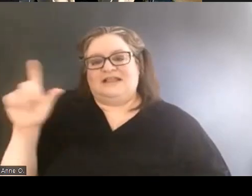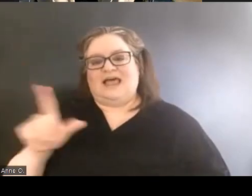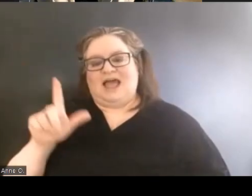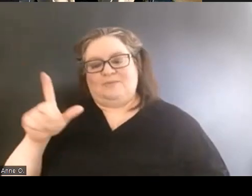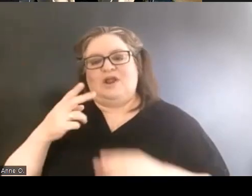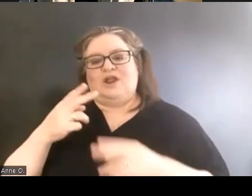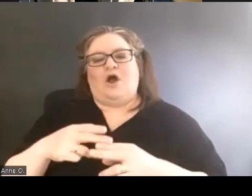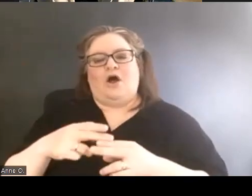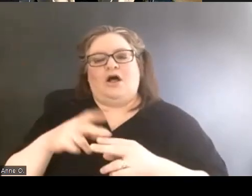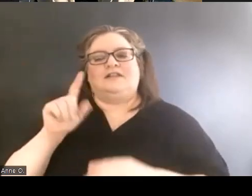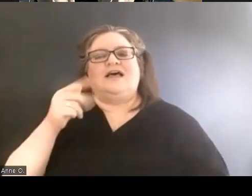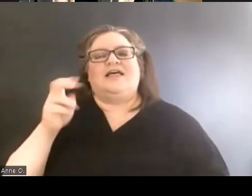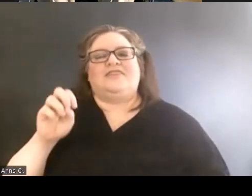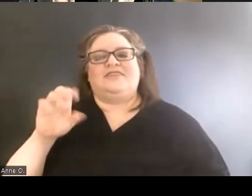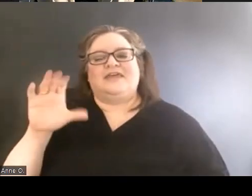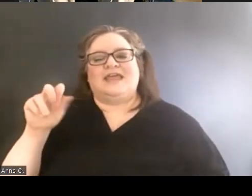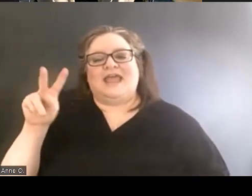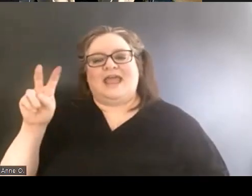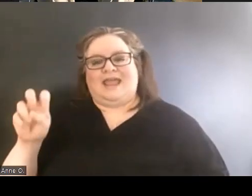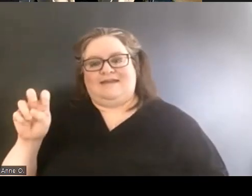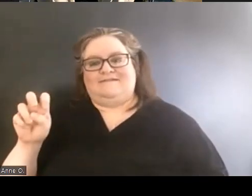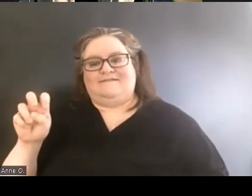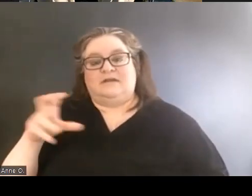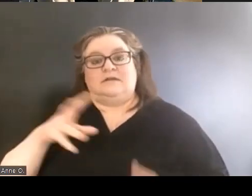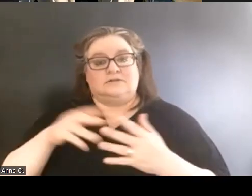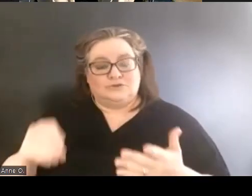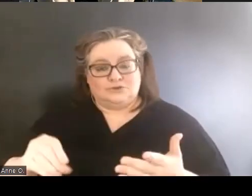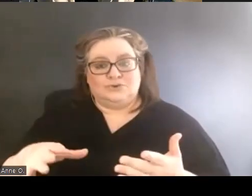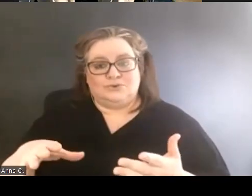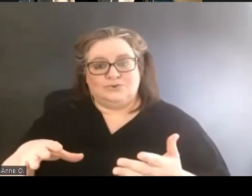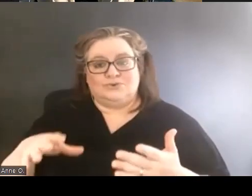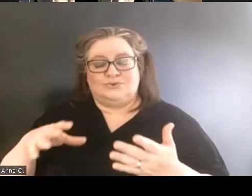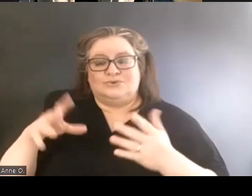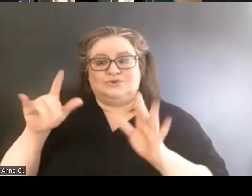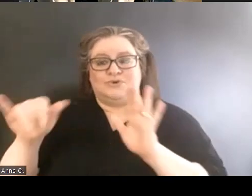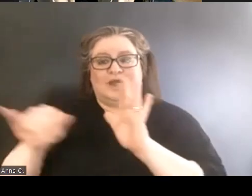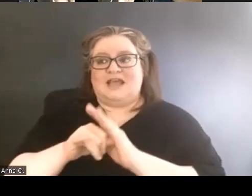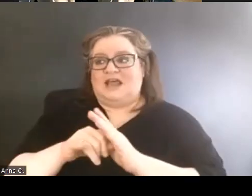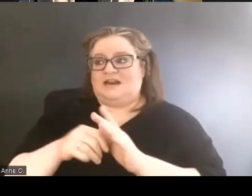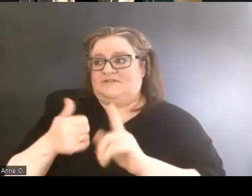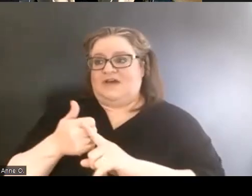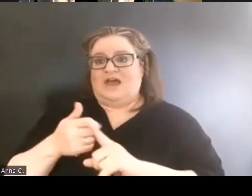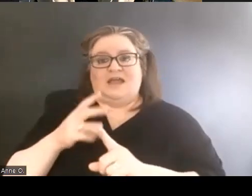This was where a lot of folks and students who identify as blind, visually impaired